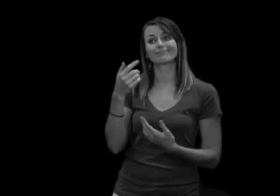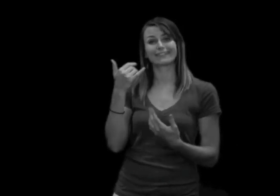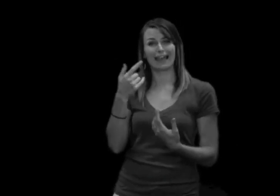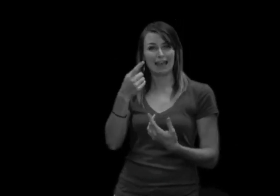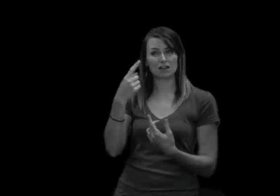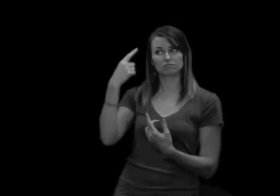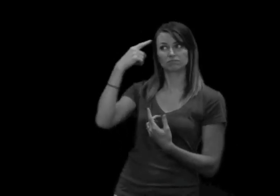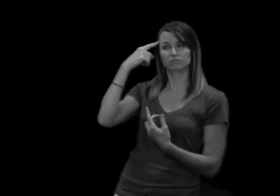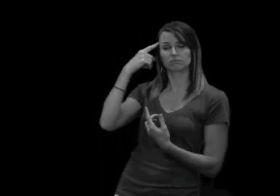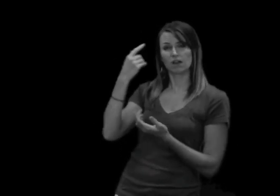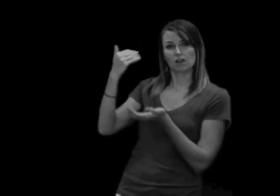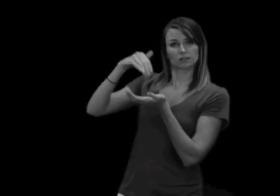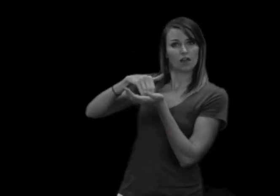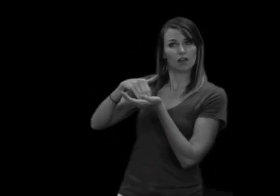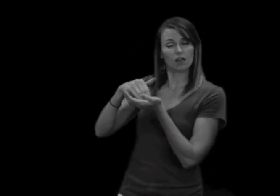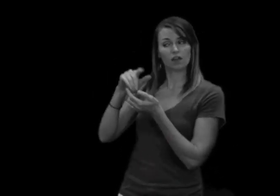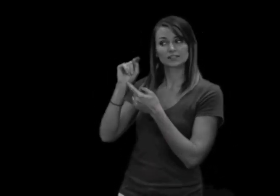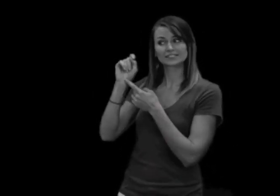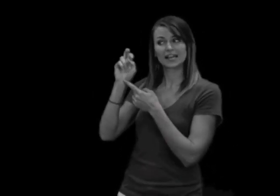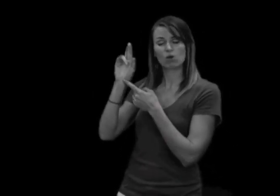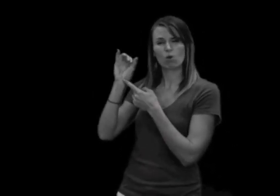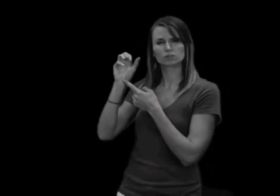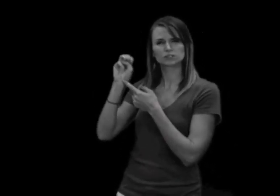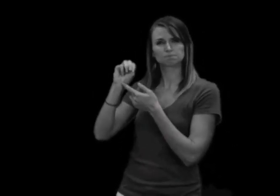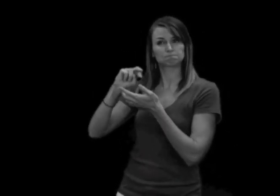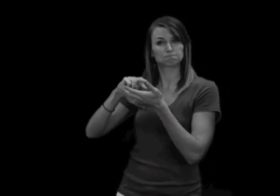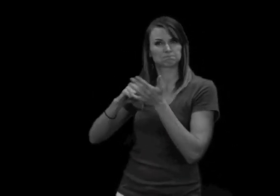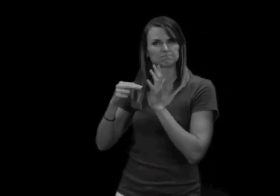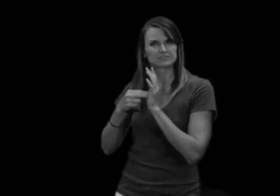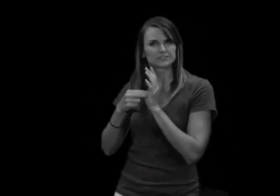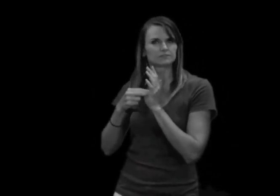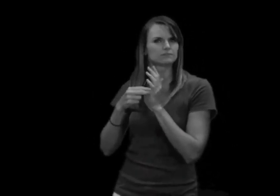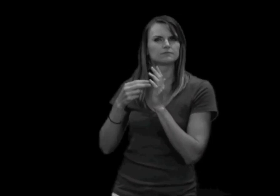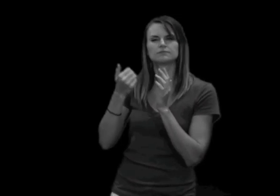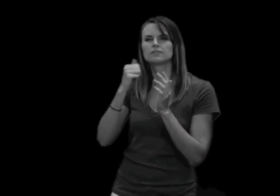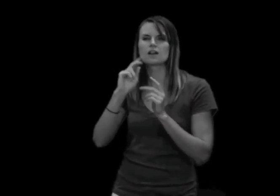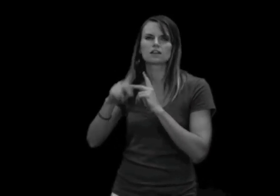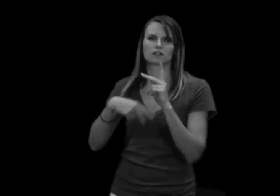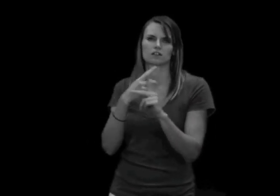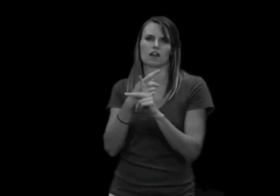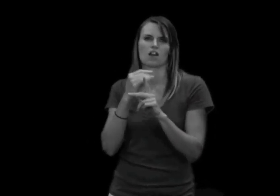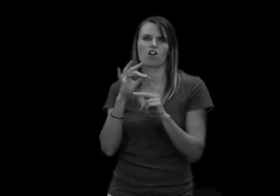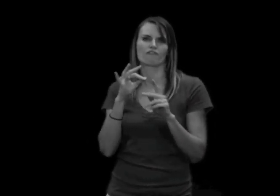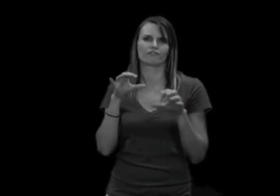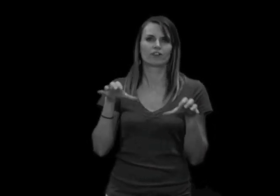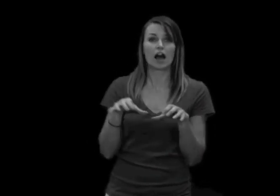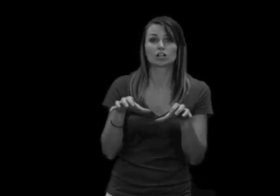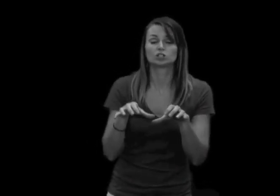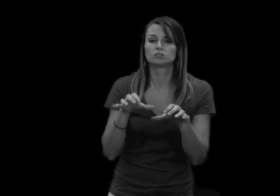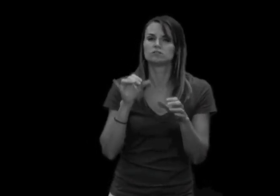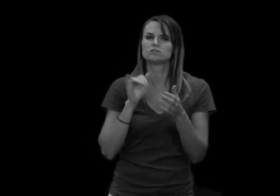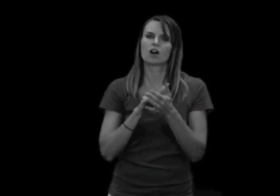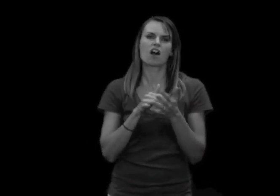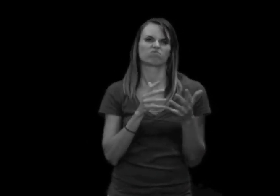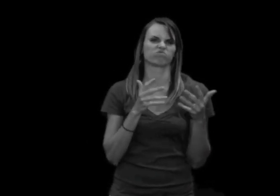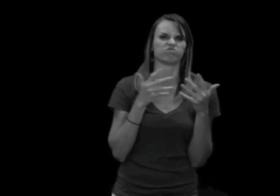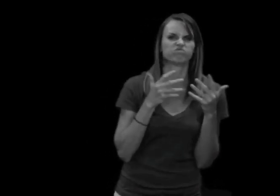Let's think again about the definition of terrorism. It's any kind of action that causes fear, intimidation,